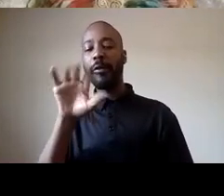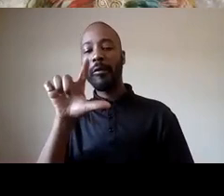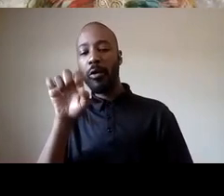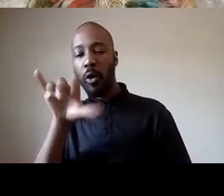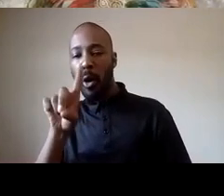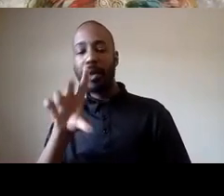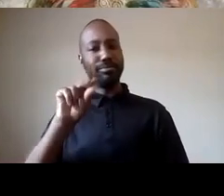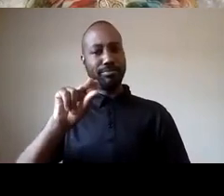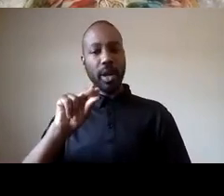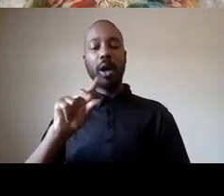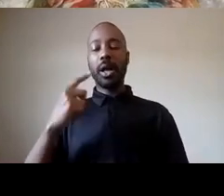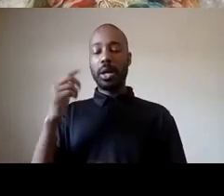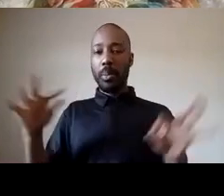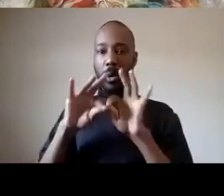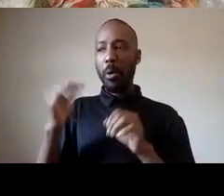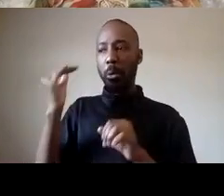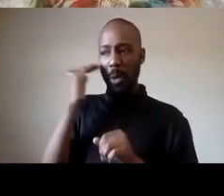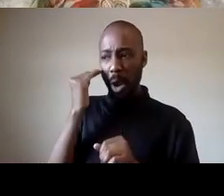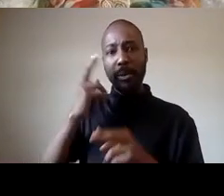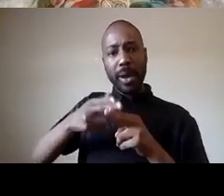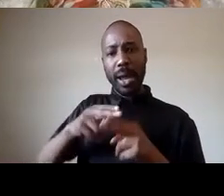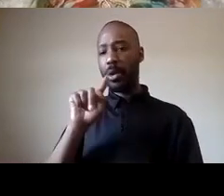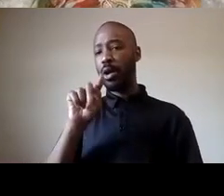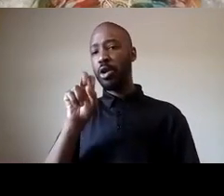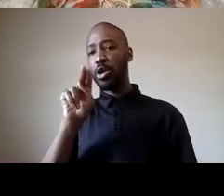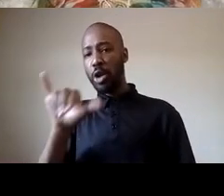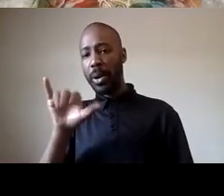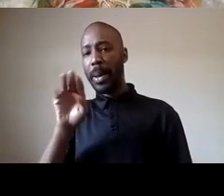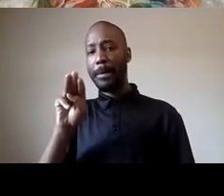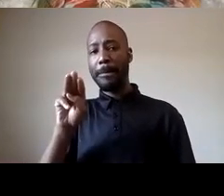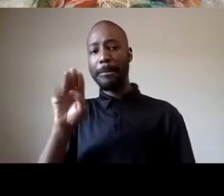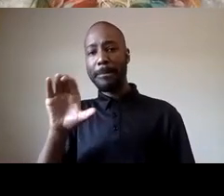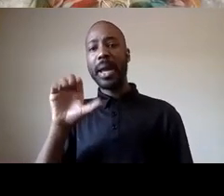know the name tony mcdade as fully as we know george floyd's it's